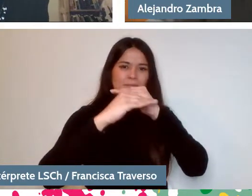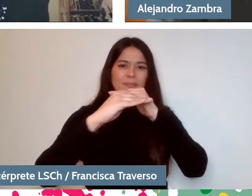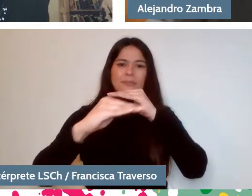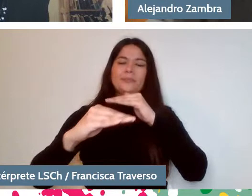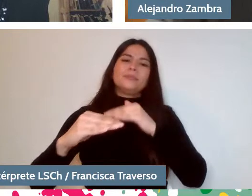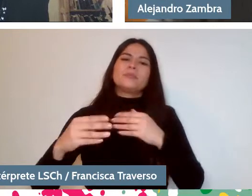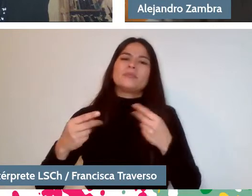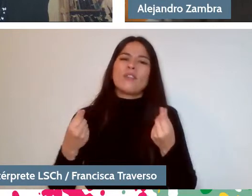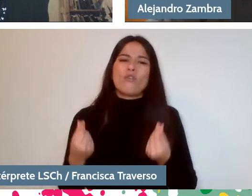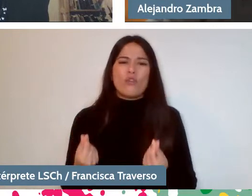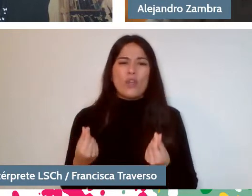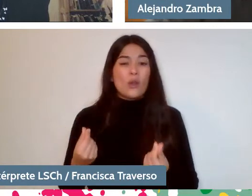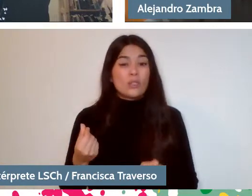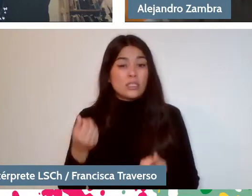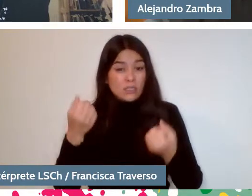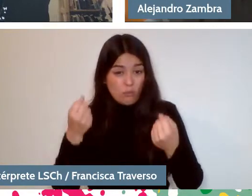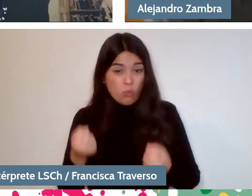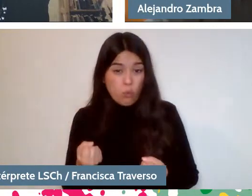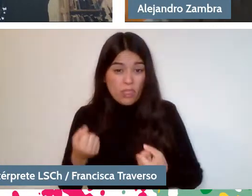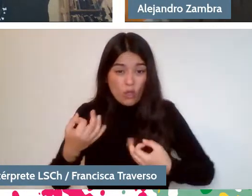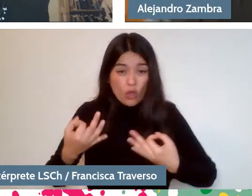and can be achieved in many very different ways.